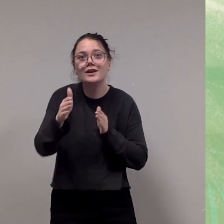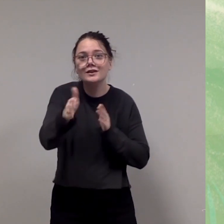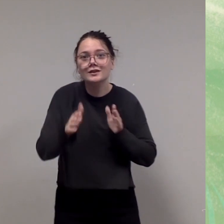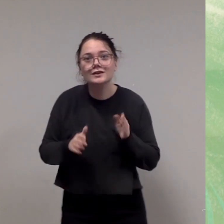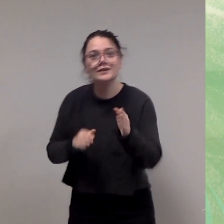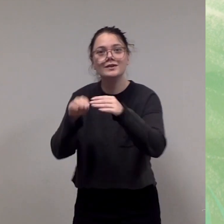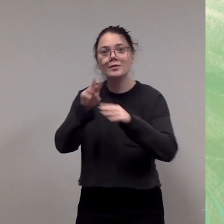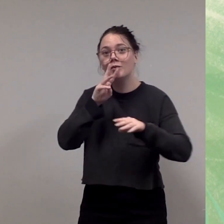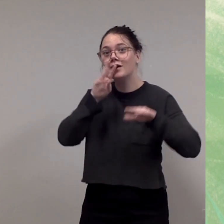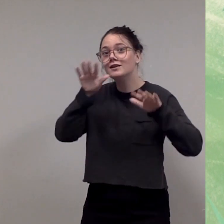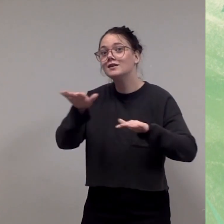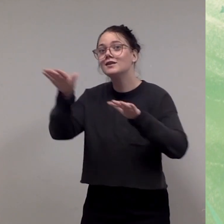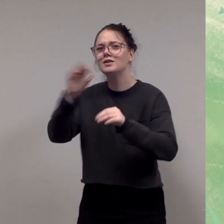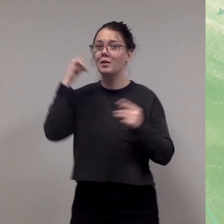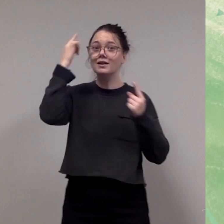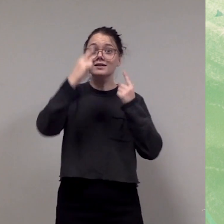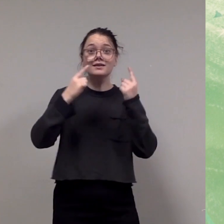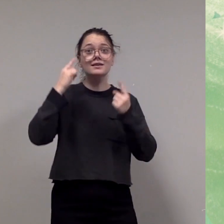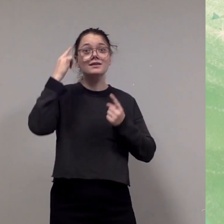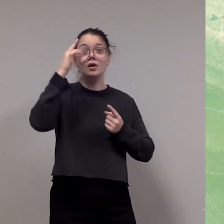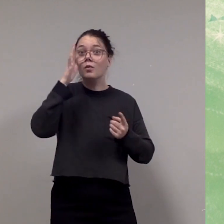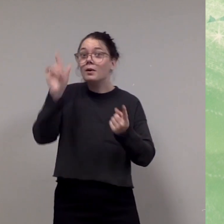she will meet aliens.